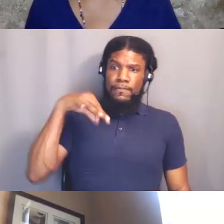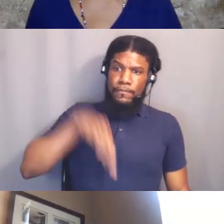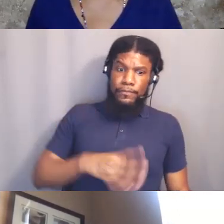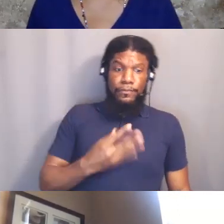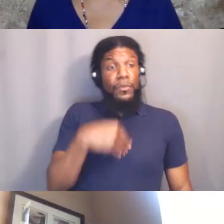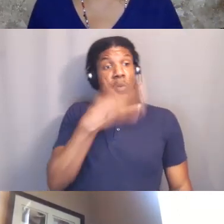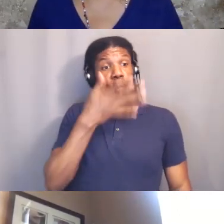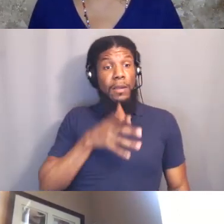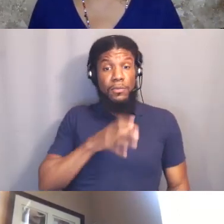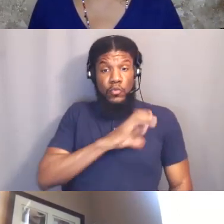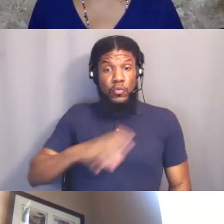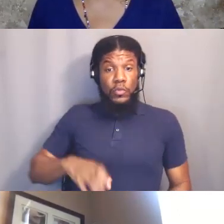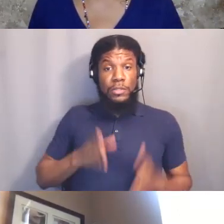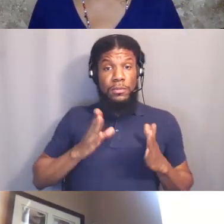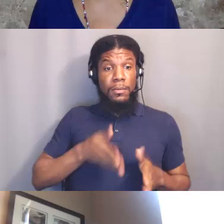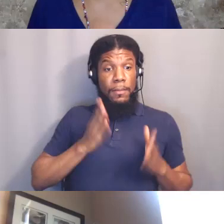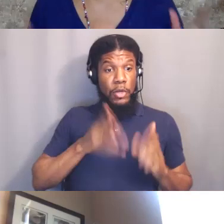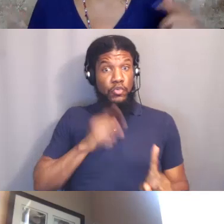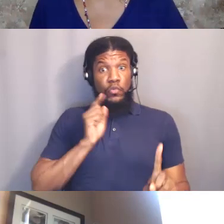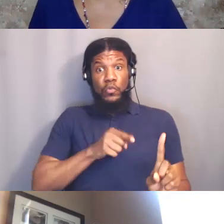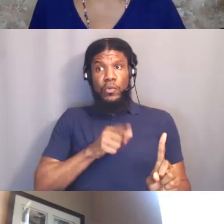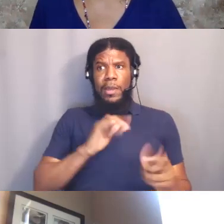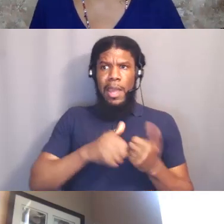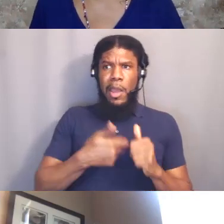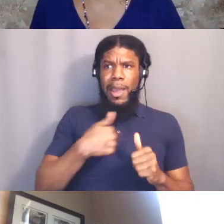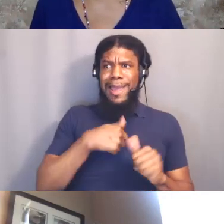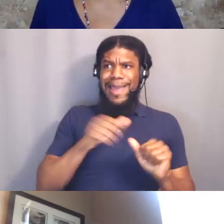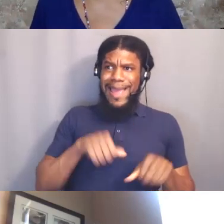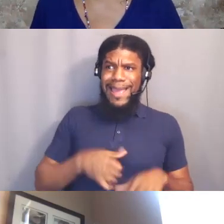to undermine and overthrow White Supremacist Christianity?